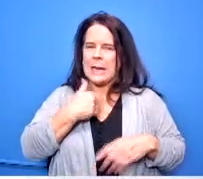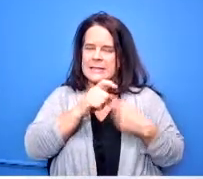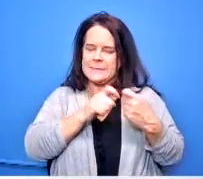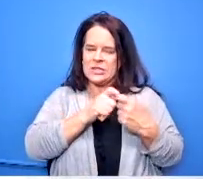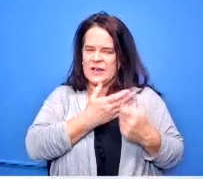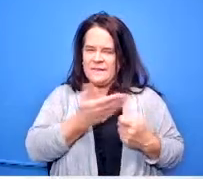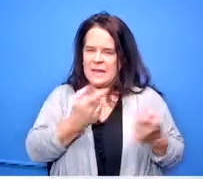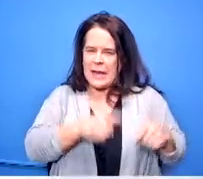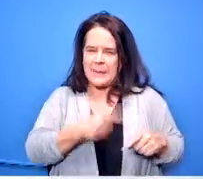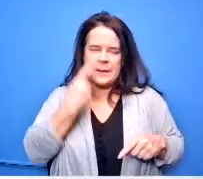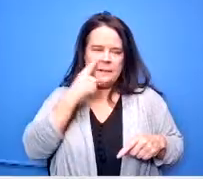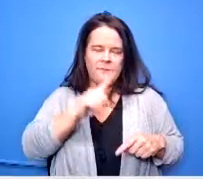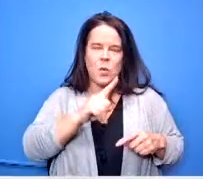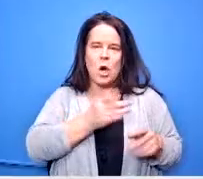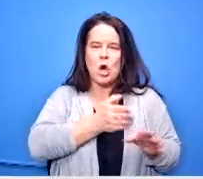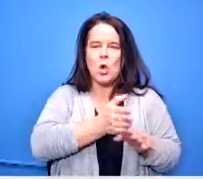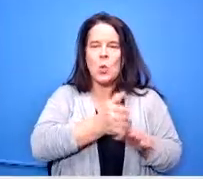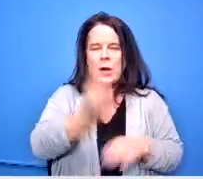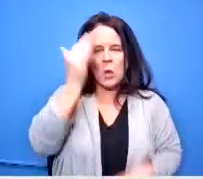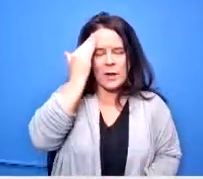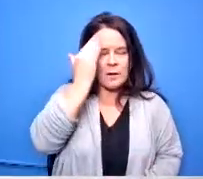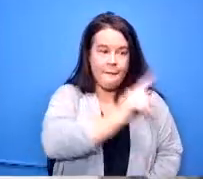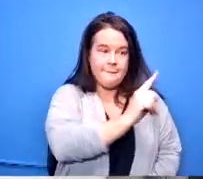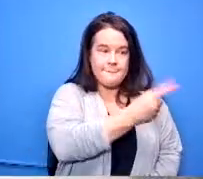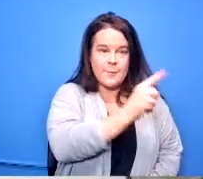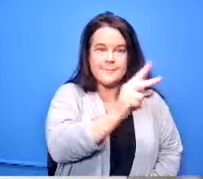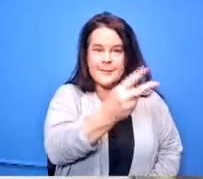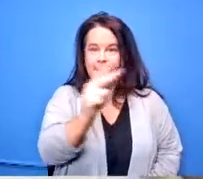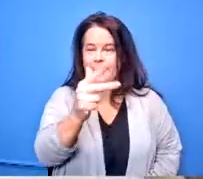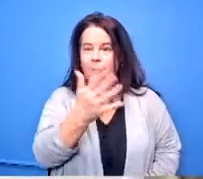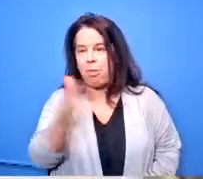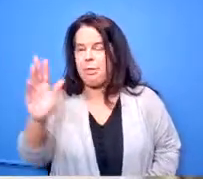first grade activities all the way through sixth grade activities that were to be planned